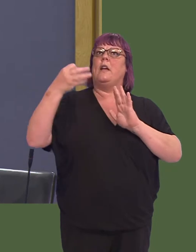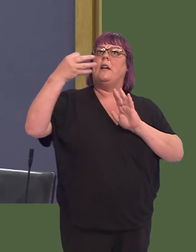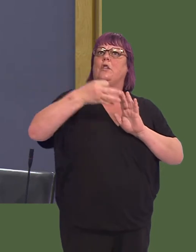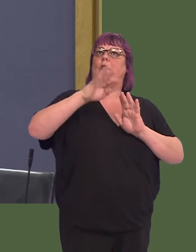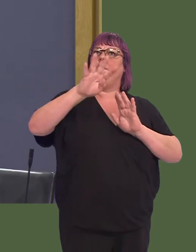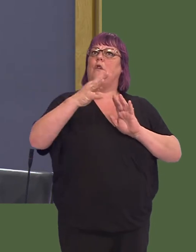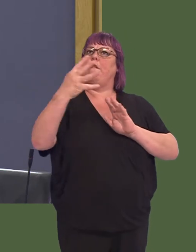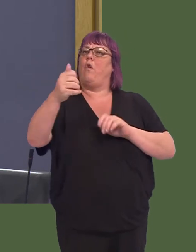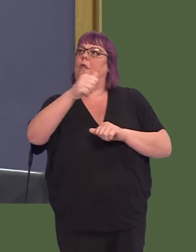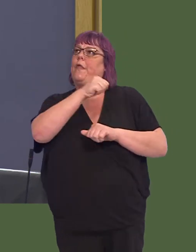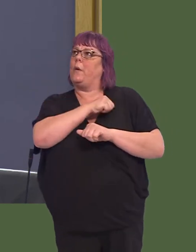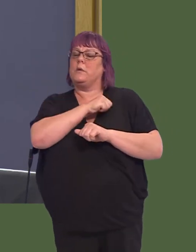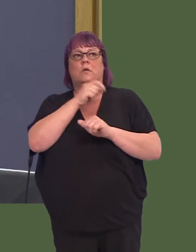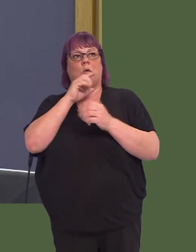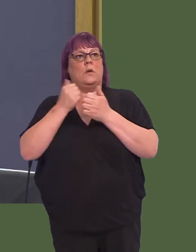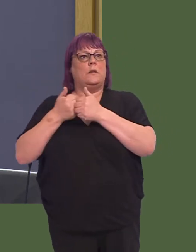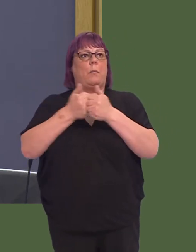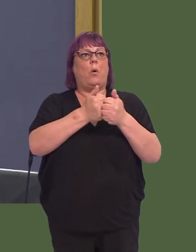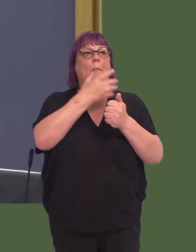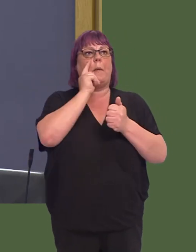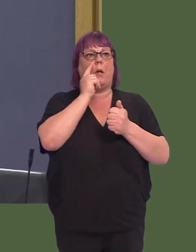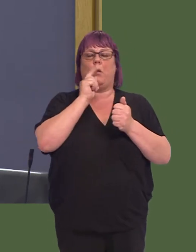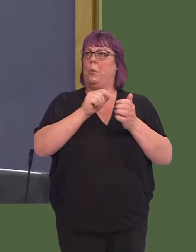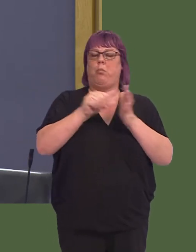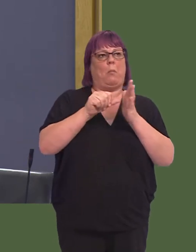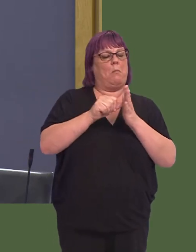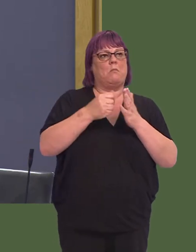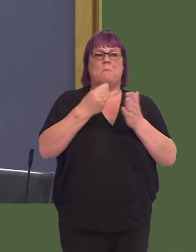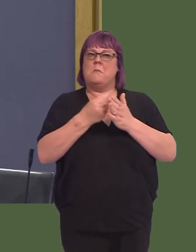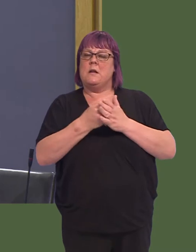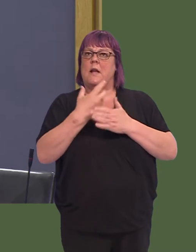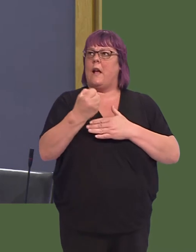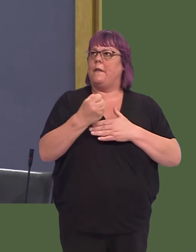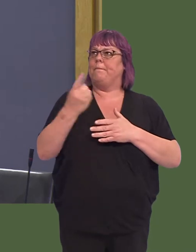the £844,000 of funding, for projects that support people who are struggling financially.